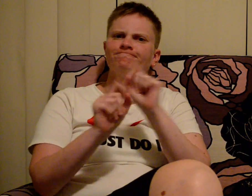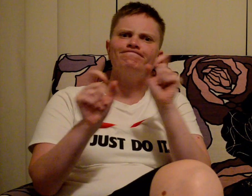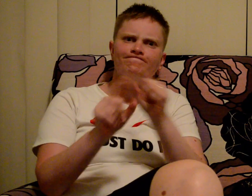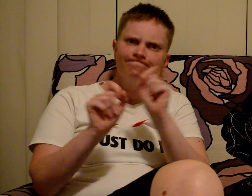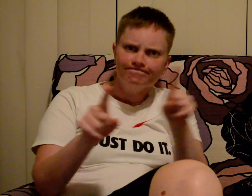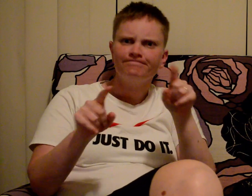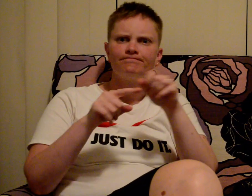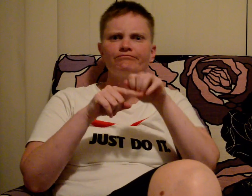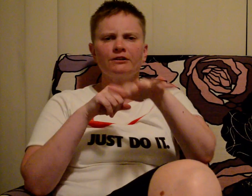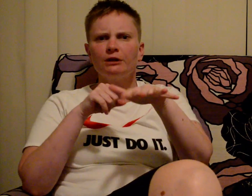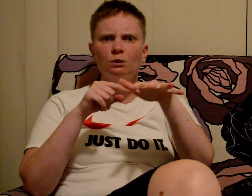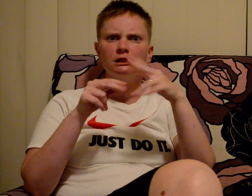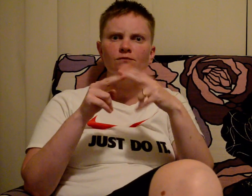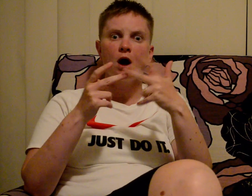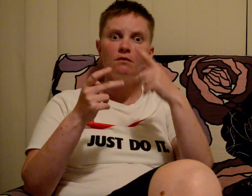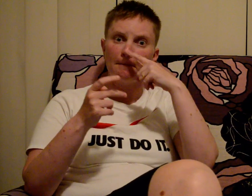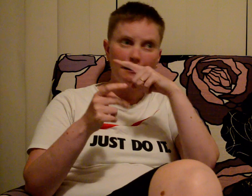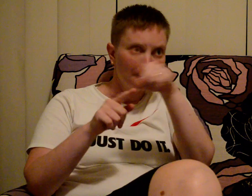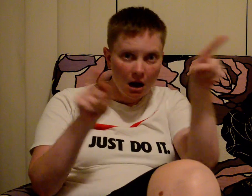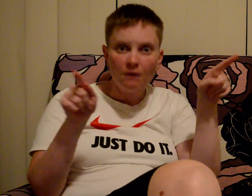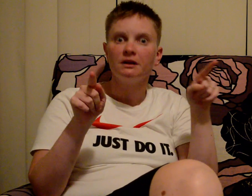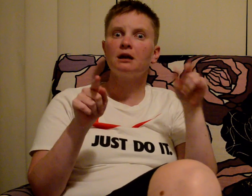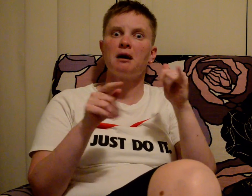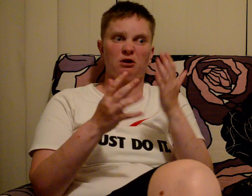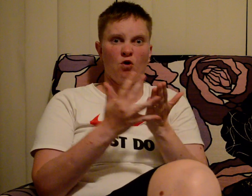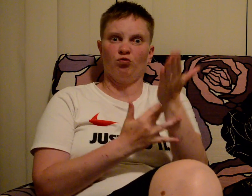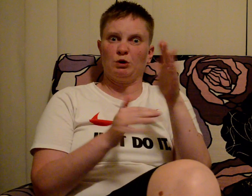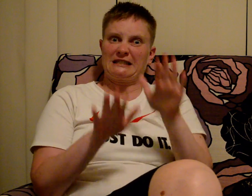I am producing video blog to give influence for other people out there who are currently going